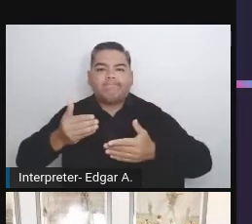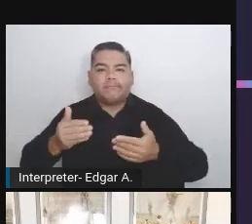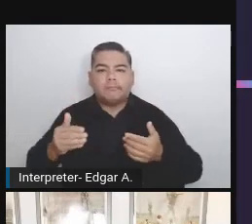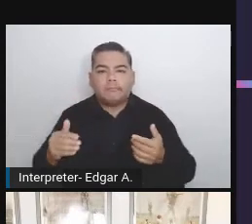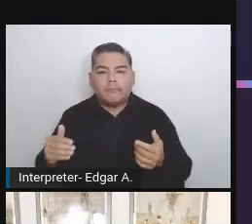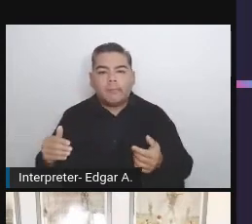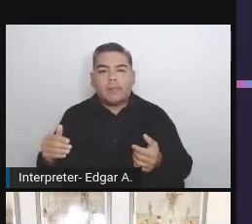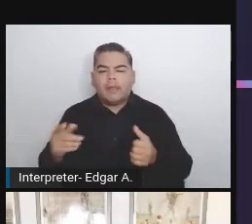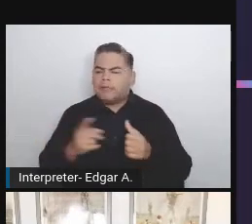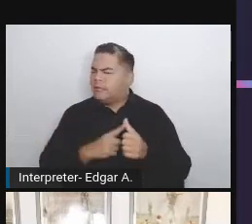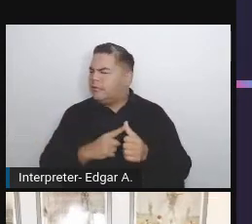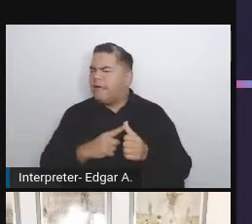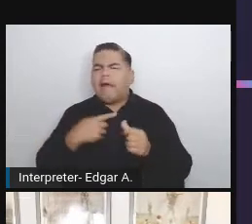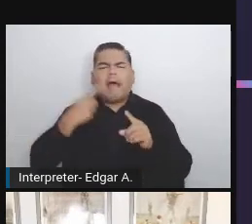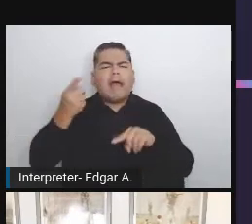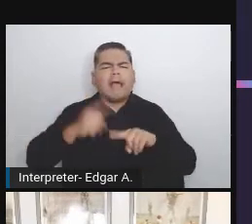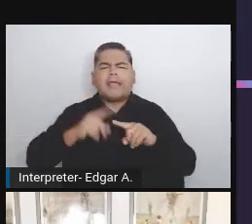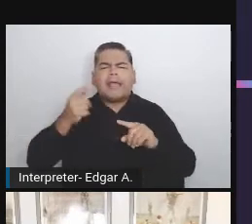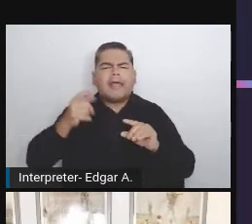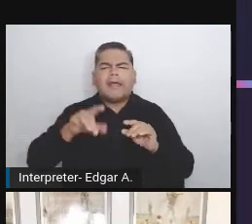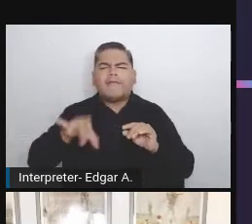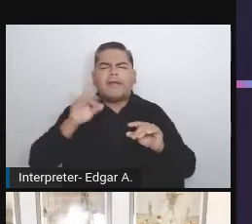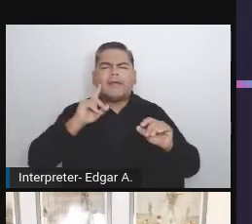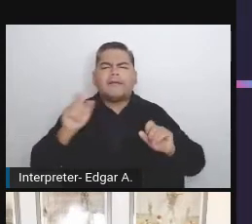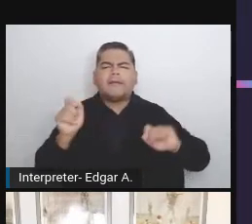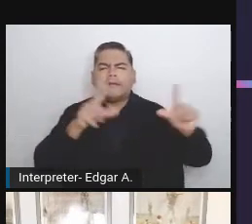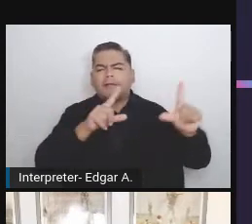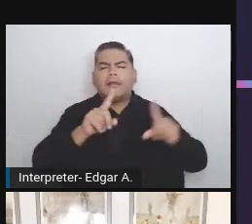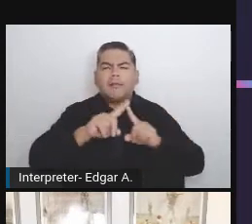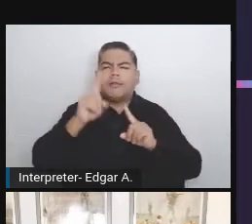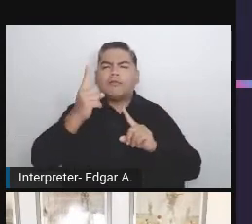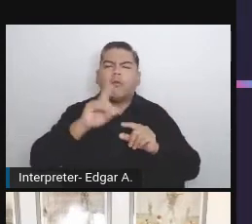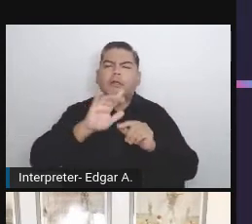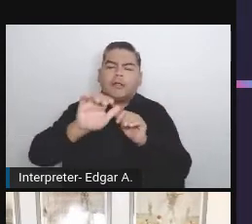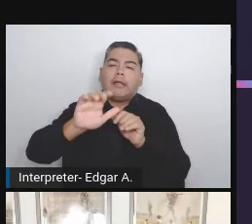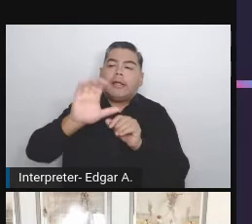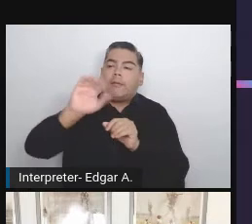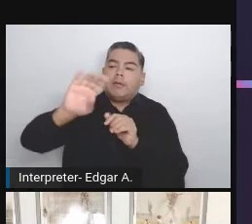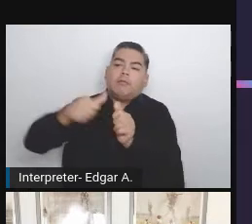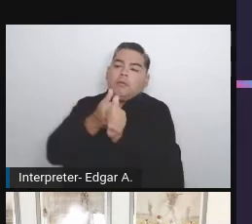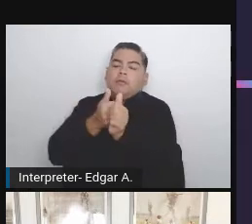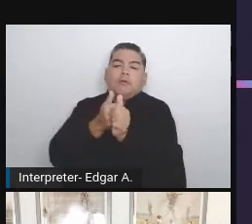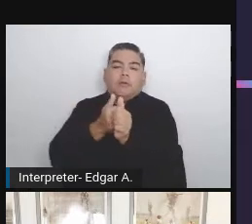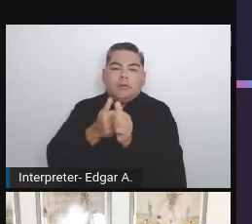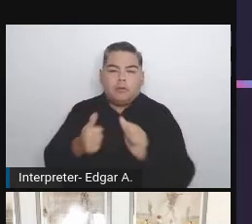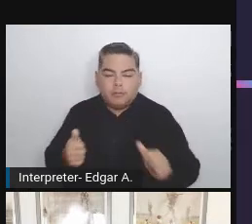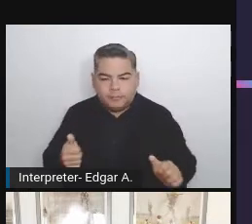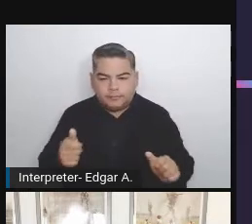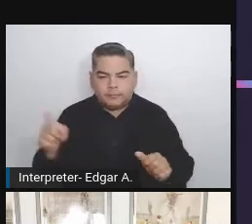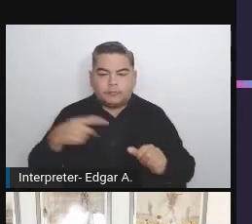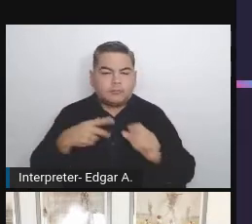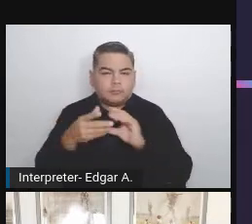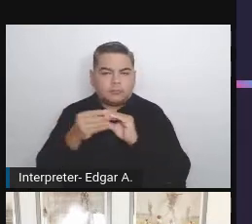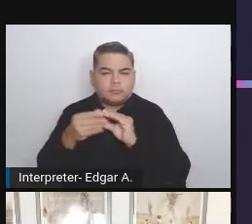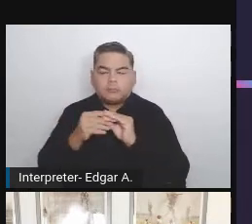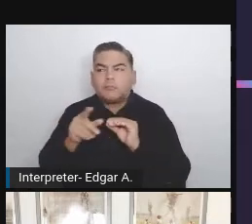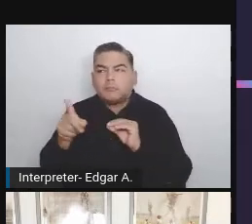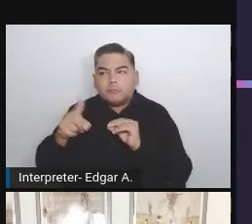but I remember that the queue, so the company behind X responded on Twitter to me and they mentioned that we can find